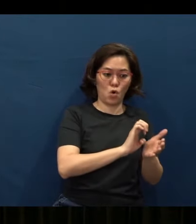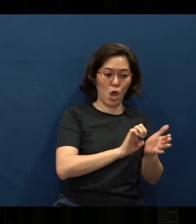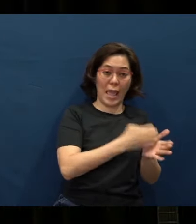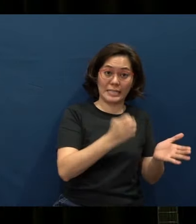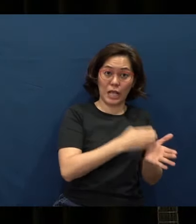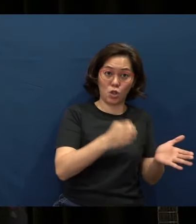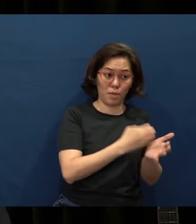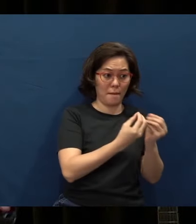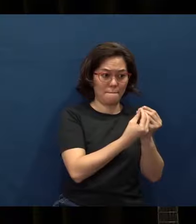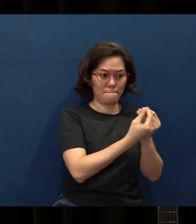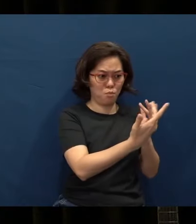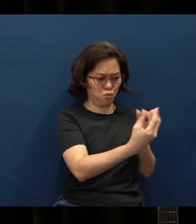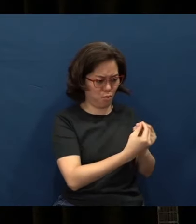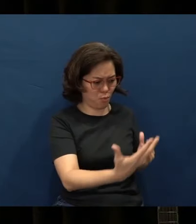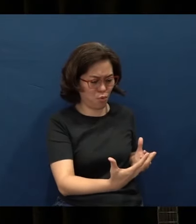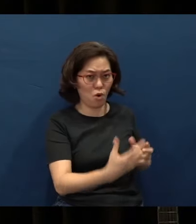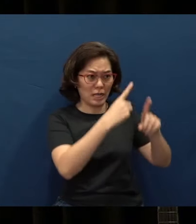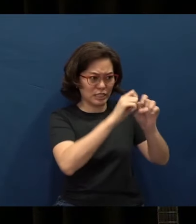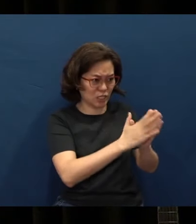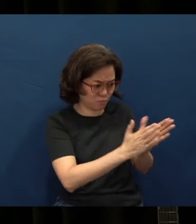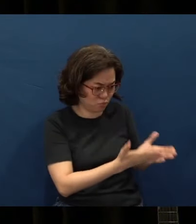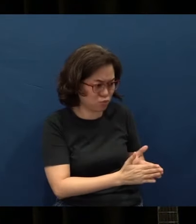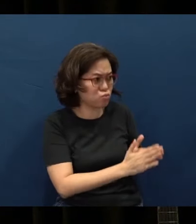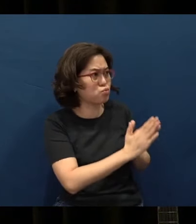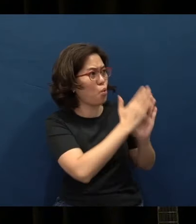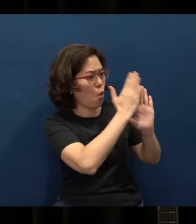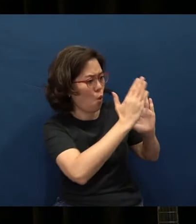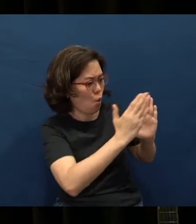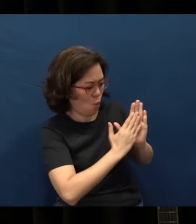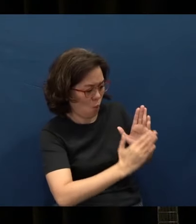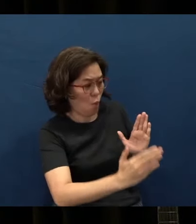what used to be textbooks occupying libraries after libraries,